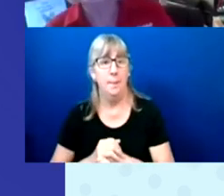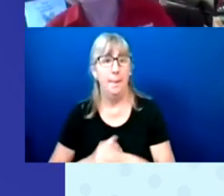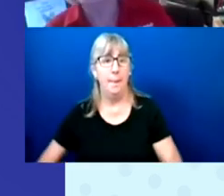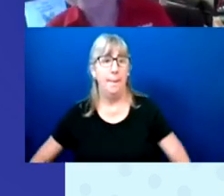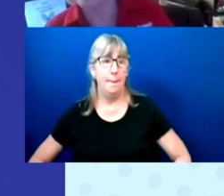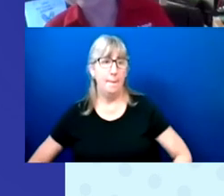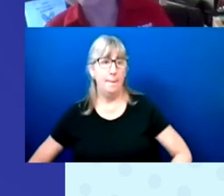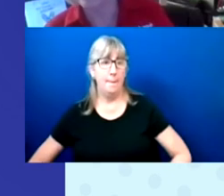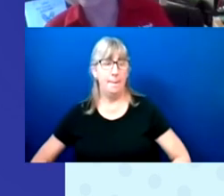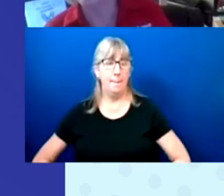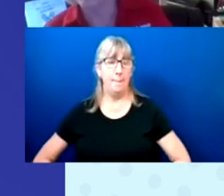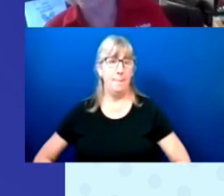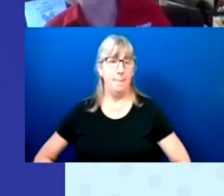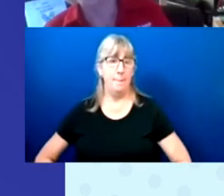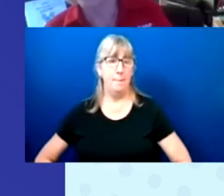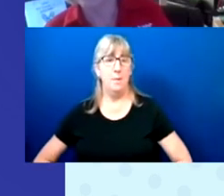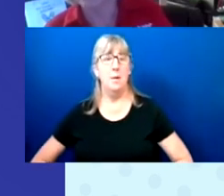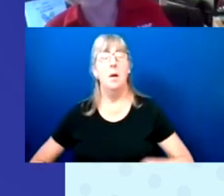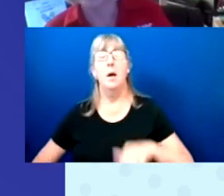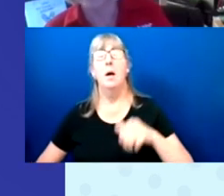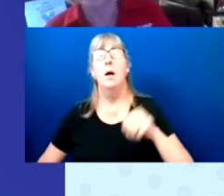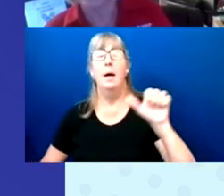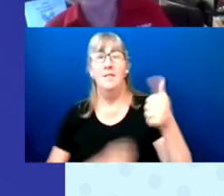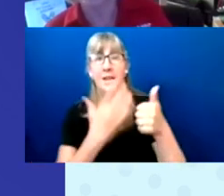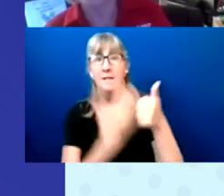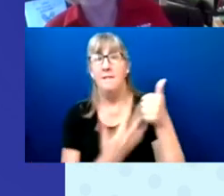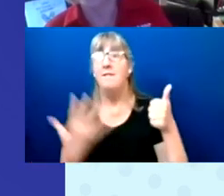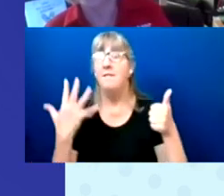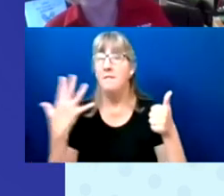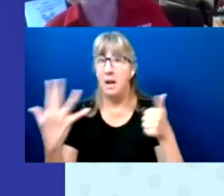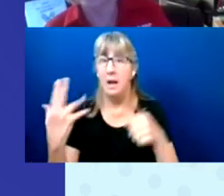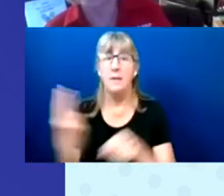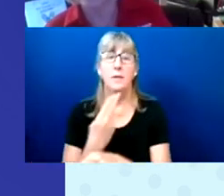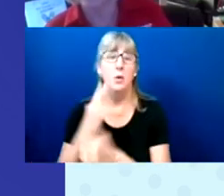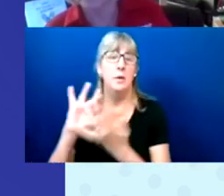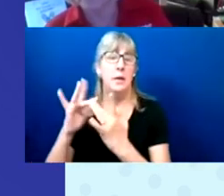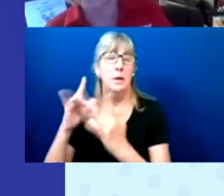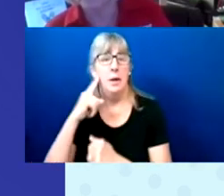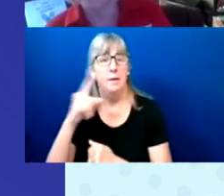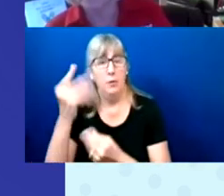Only 5 out of 10 of all the voters surveyed use the Internet to get information.